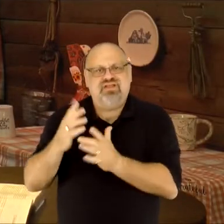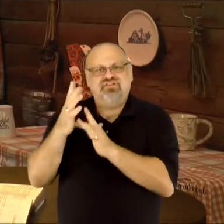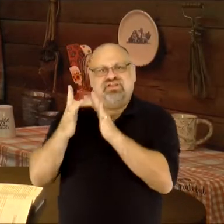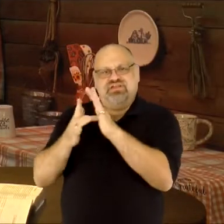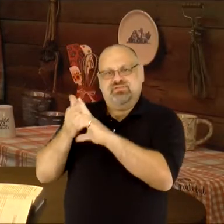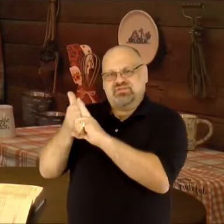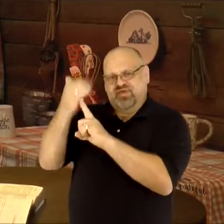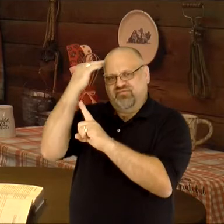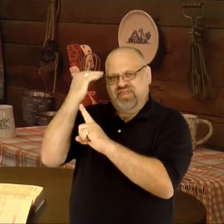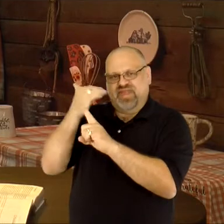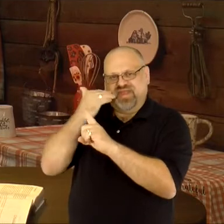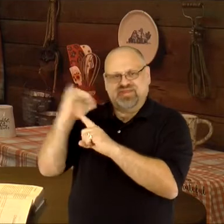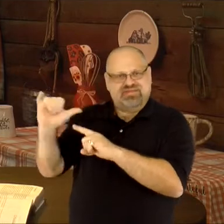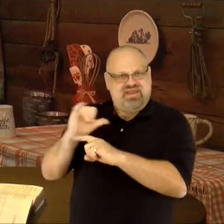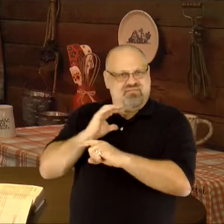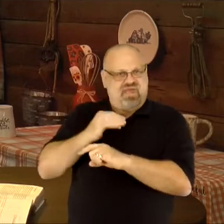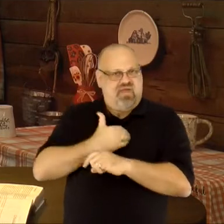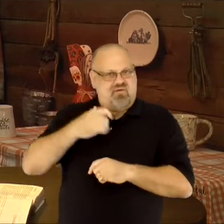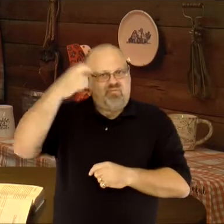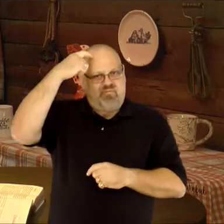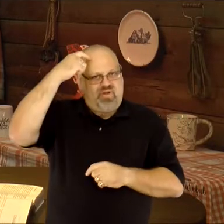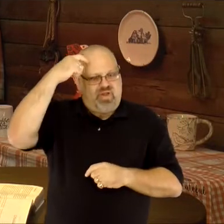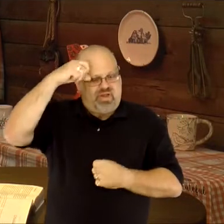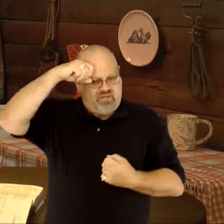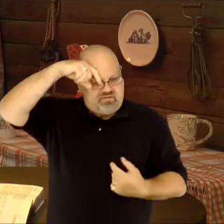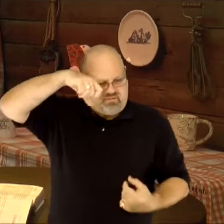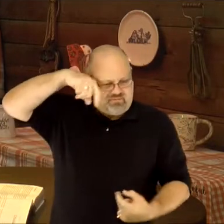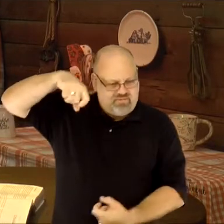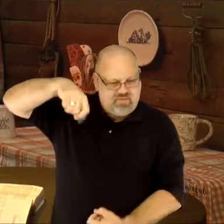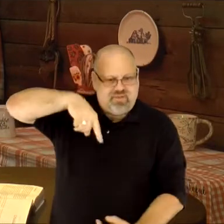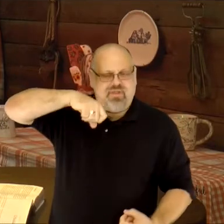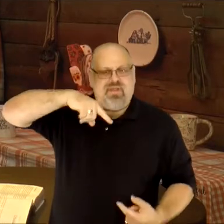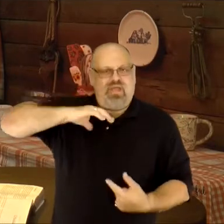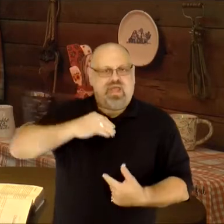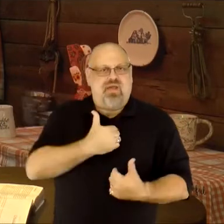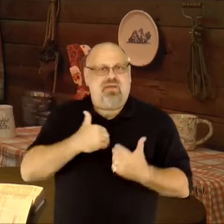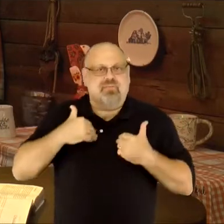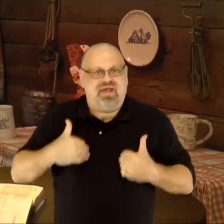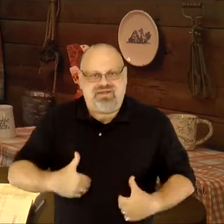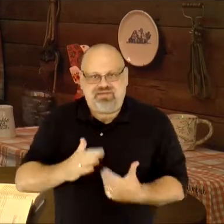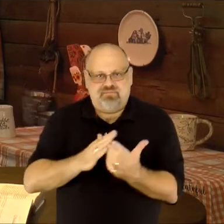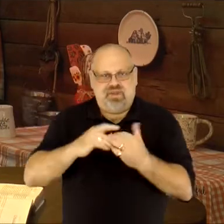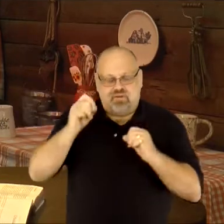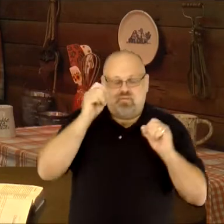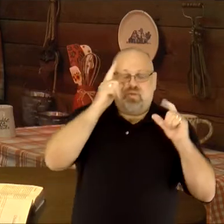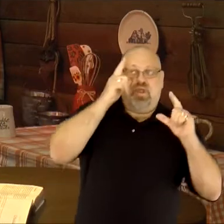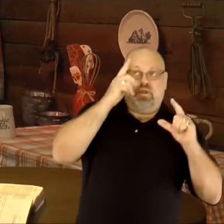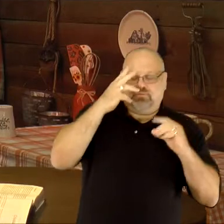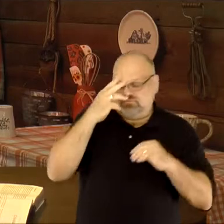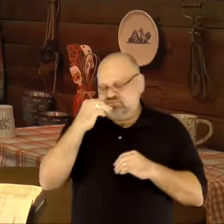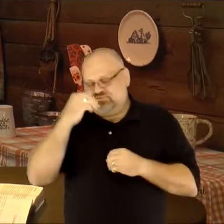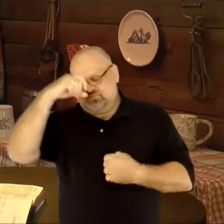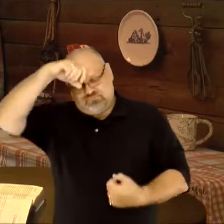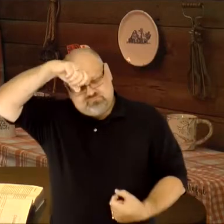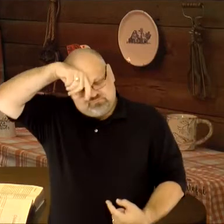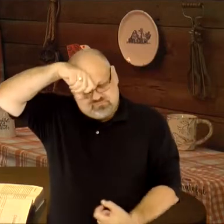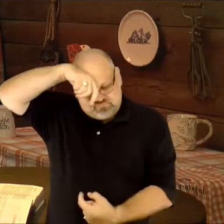and Jesus is the head. Just as our brains send messages to every part of our bodies, whether we're